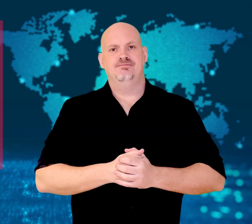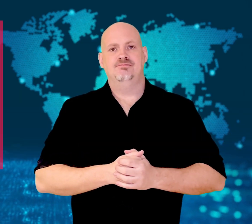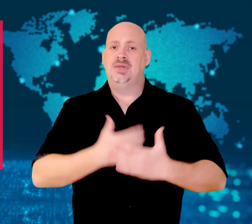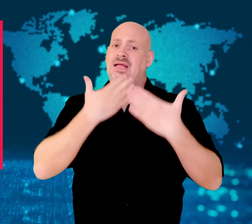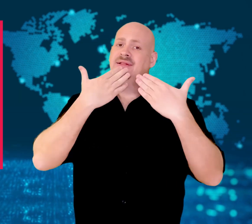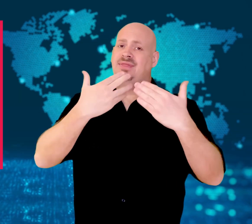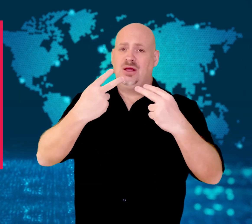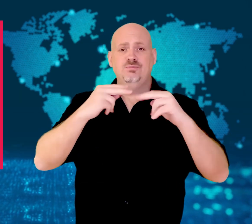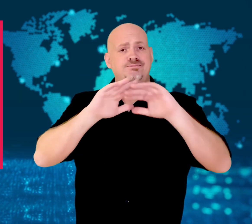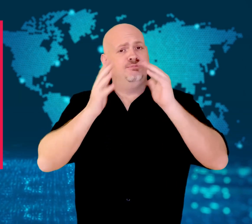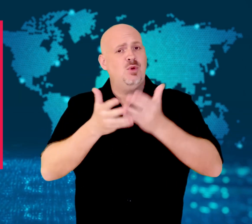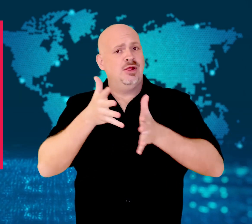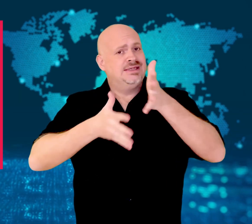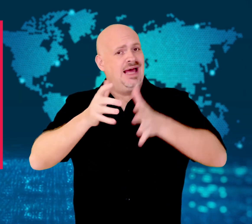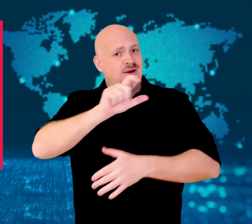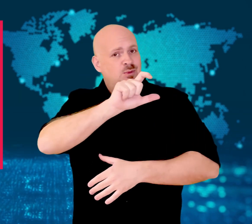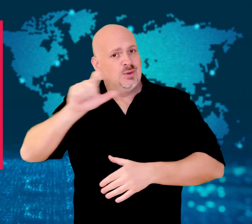Thank you for watching WorldSign Week.